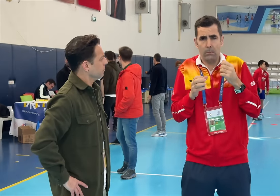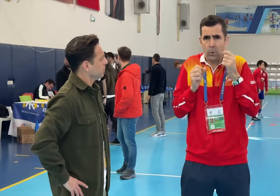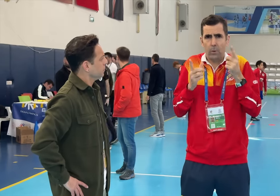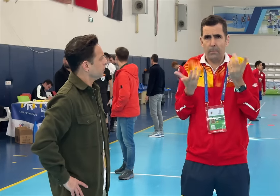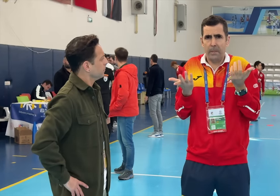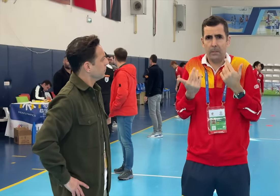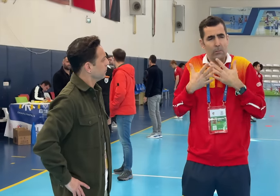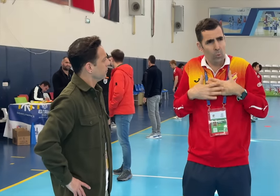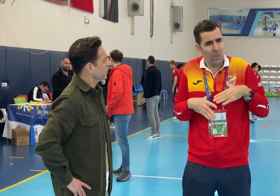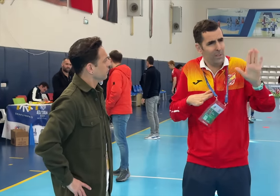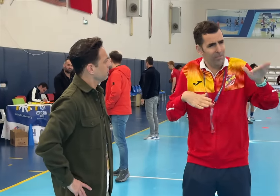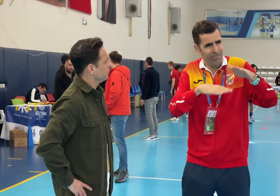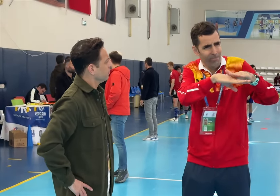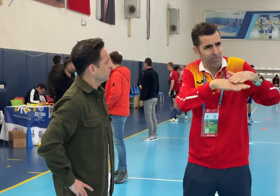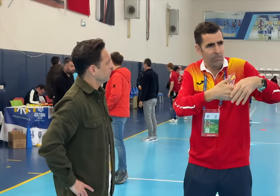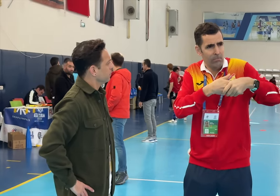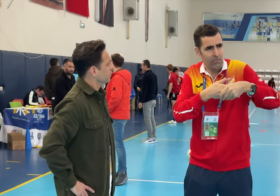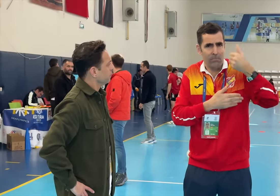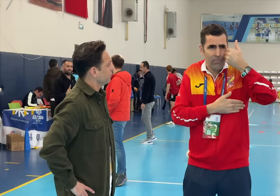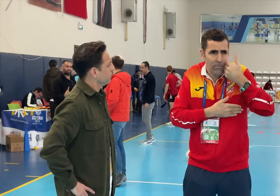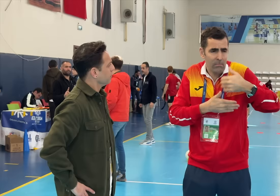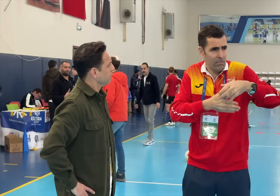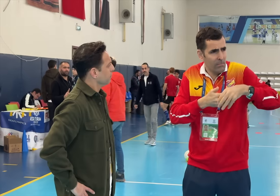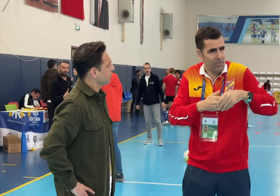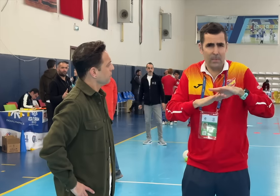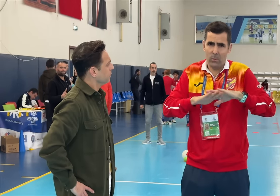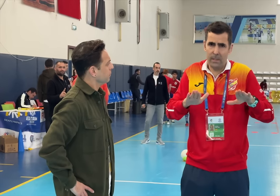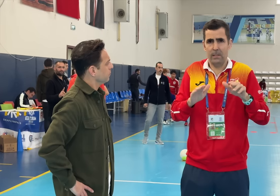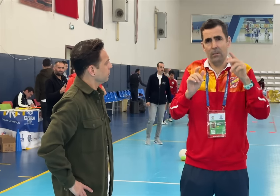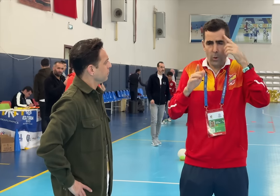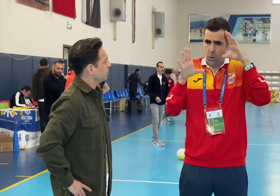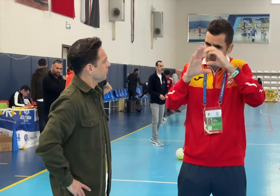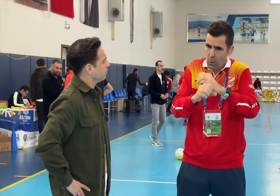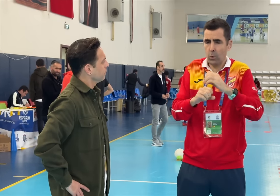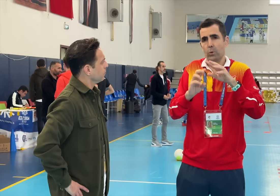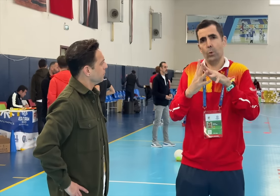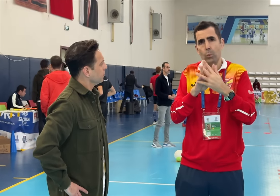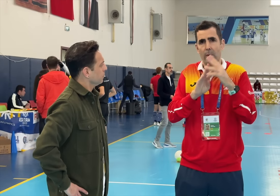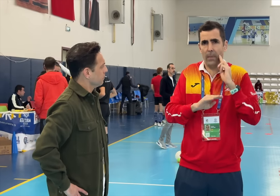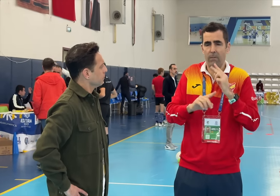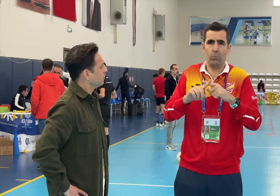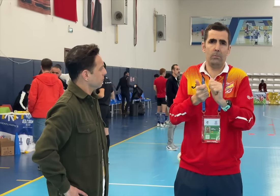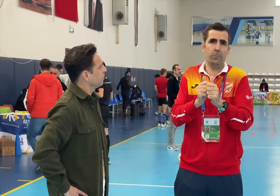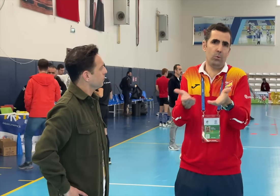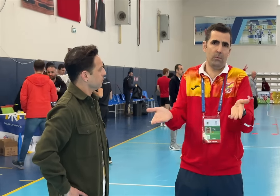I am surprised. I would like to shake hands as we are here for competition with good sportsmanship.